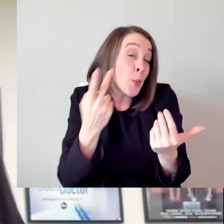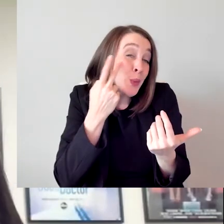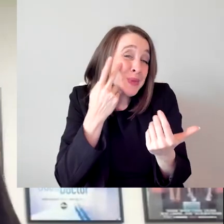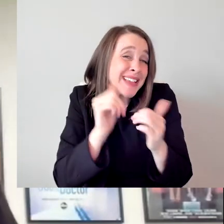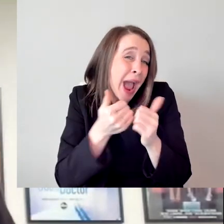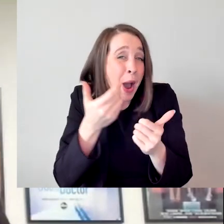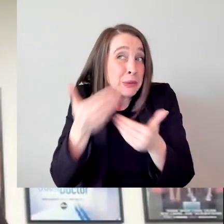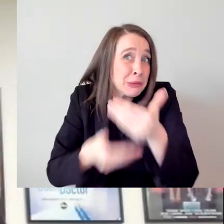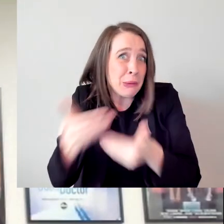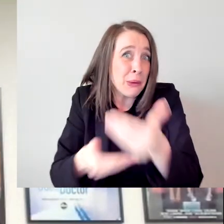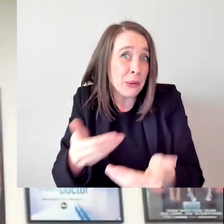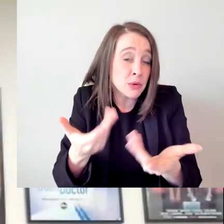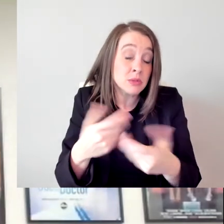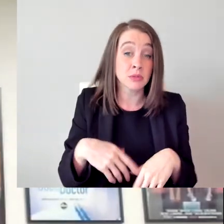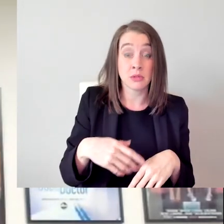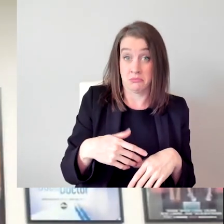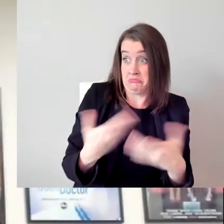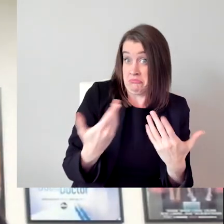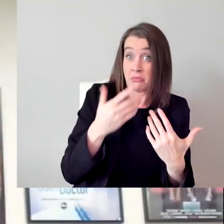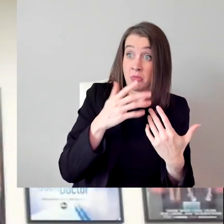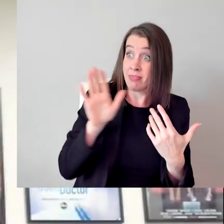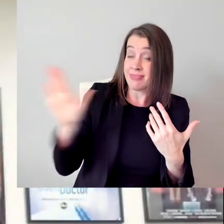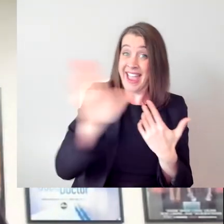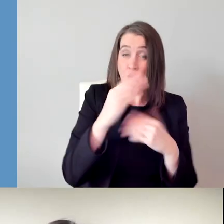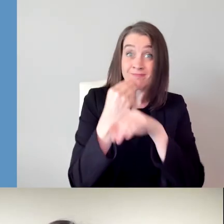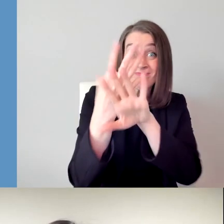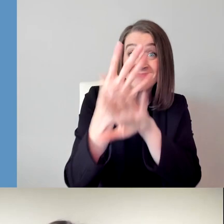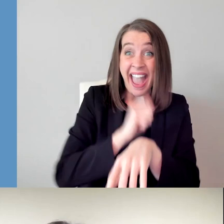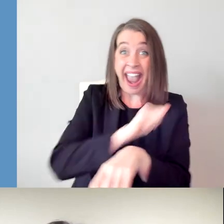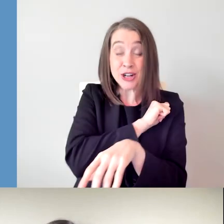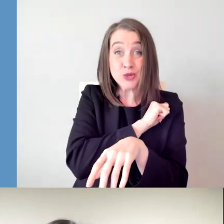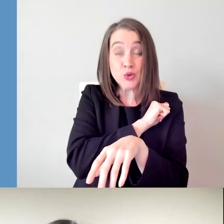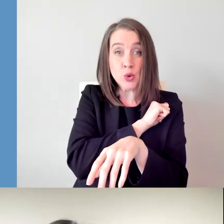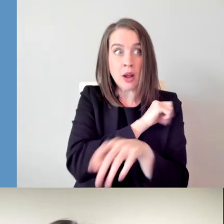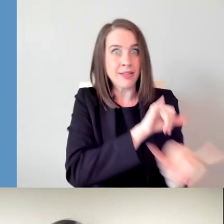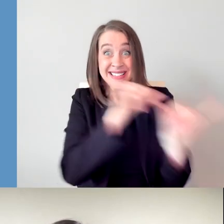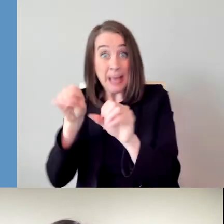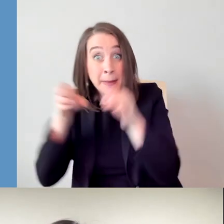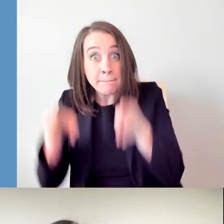if their attitude translates to in person when we do meet. But for now, Zoom calls I think has